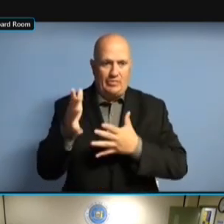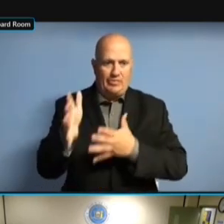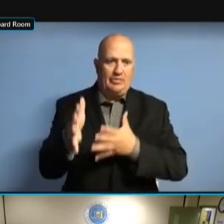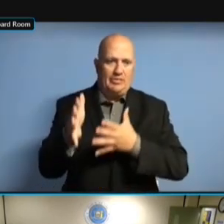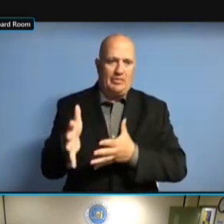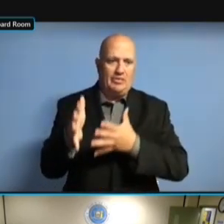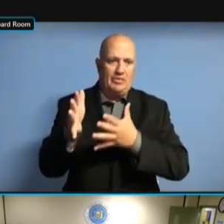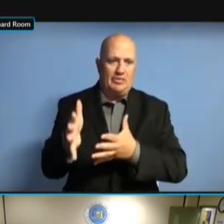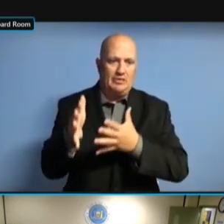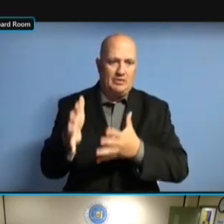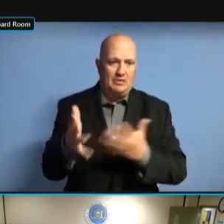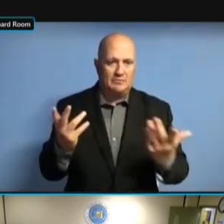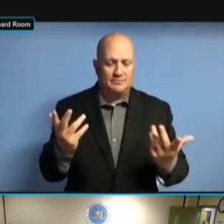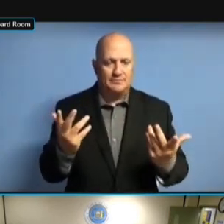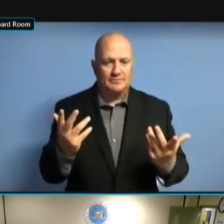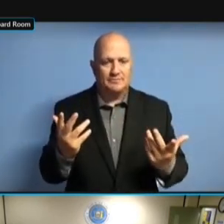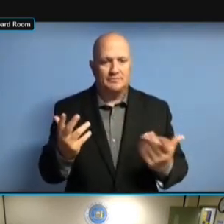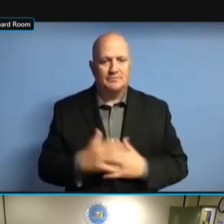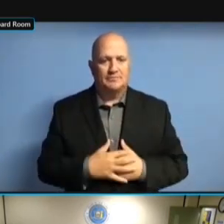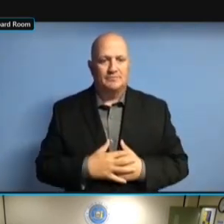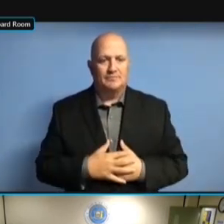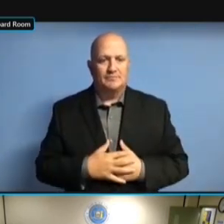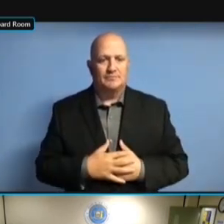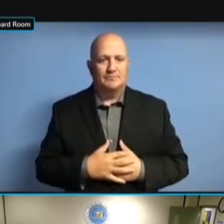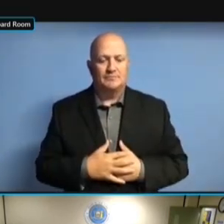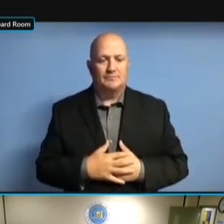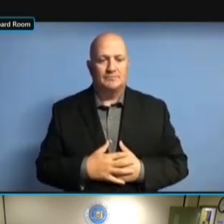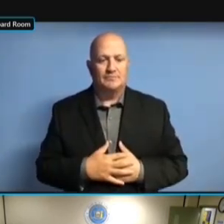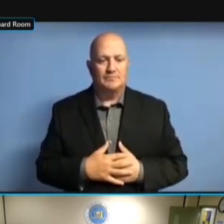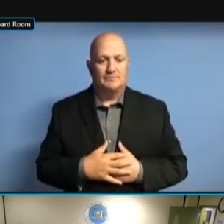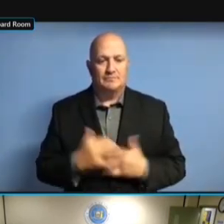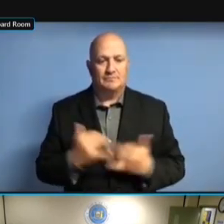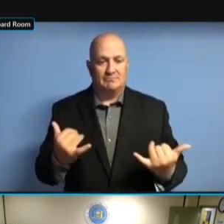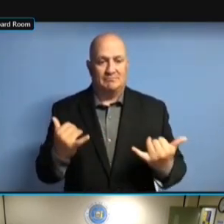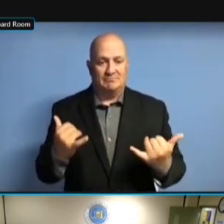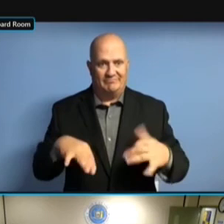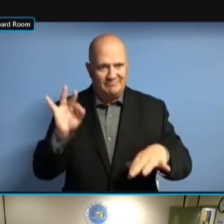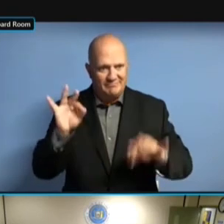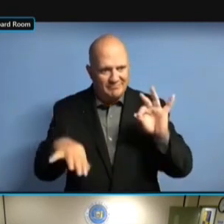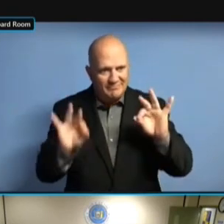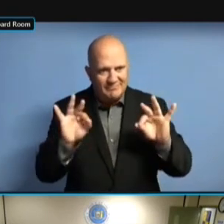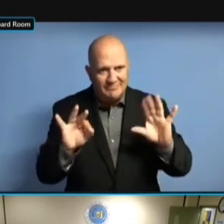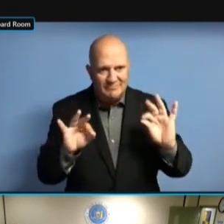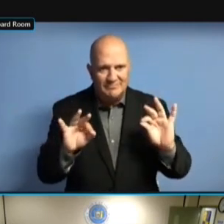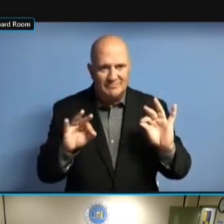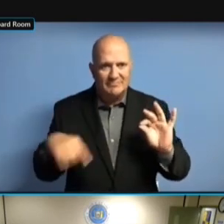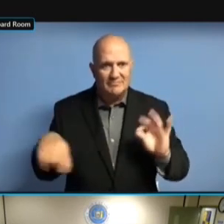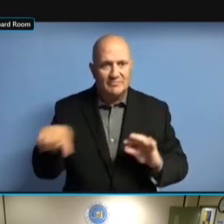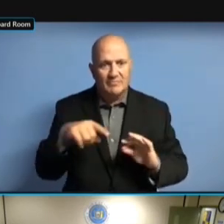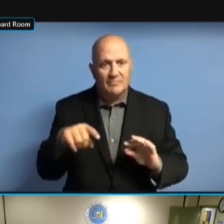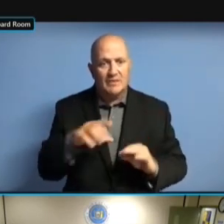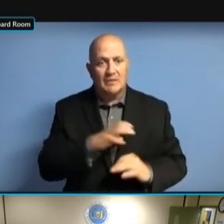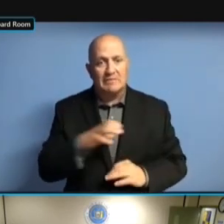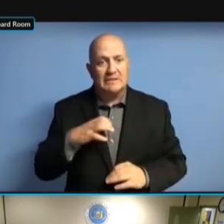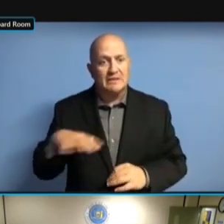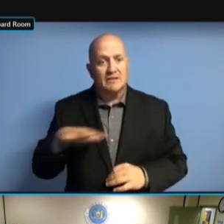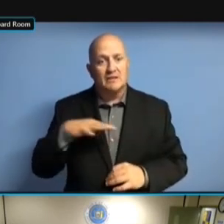AND AS A RESULT OF THIS, A LOT OF THEM HAD NO IDEA THEY AND AS A RESULT OF THIS, A LOT OF THEM HAD NO IDEA THEY NEEDED OF THEM HAD NO IDEA THEY NEEDED OF THEM HAD NO IDEA THEY NEEDED TO OF THEM HAD NO IDEA THEY NEEDED TO FILE. TO FILE. TO FILE. A TO FILE. A LOT TO FILE. A LOT OF TO FILE. A LOT OF THE TO FILE. A LOT OF THE COMMITTEES TO FILE. A LOT OF THE COMMITTEES THOUGHT, A LOT OF THE COMMITTEES THOUGHT, A LOT OF THE COMMITTEES THOUGHT, MY A LOT OF THE COMMITTEES THOUGHT, MY TREASURER A LOT OF THE COMMITTEES THOUGHT, MY TREASURER WAS A LOT OF THE COMMITTEES THOUGHT, MY TREASURER WAS TAKING A LOT OF THE COMMITTEES THOUGHT, MY TREASURER WAS TAKING CARE A LOT OF THE COMMITTEES THOUGHT, MY TREASURER WAS TAKING CARE OF MY TREASURER WAS TAKING CARE OF MY TREASURER WAS TAKING CARE OF EVERYTHING MY TREASURER WAS TAKING CARE OF EVERYTHING AND MY TREASURER WAS TAKING CARE OF EVERYTHING AND I MY TREASURER WAS TAKING CARE OF EVERYTHING AND I HAVEN'T MY TREASURER WAS TAKING CARE OF EVERYTHING AND I HAVEN'T HEARD EVERYTHING AND I HAVEN'T HEARD EVERYTHING AND I HAVEN'T HEARD FROM EVERYTHING AND I HAVEN'T HEARD FROM THE EVERYTHING AND I HAVEN'T HEARD FROM THE TREASURER EVERYTHING AND I HAVEN'T HEARD FROM THE TREASURER IN